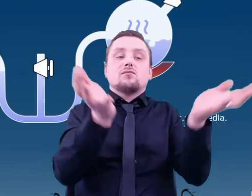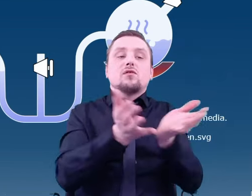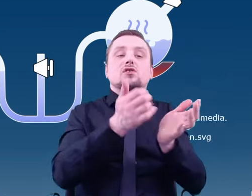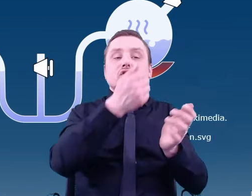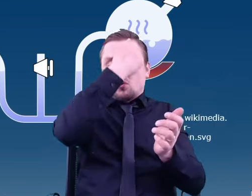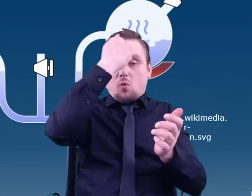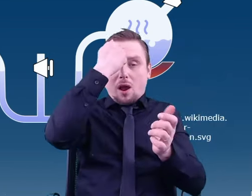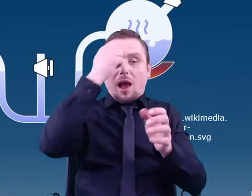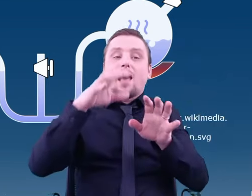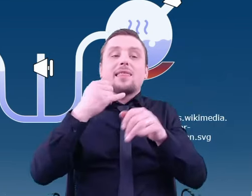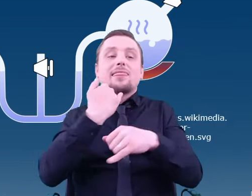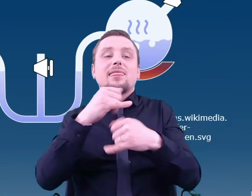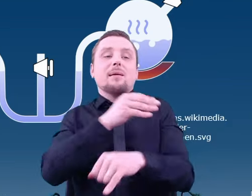it was a total flop.